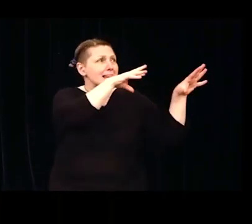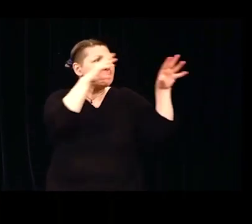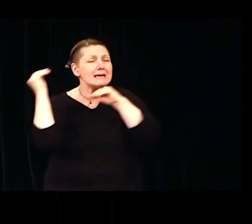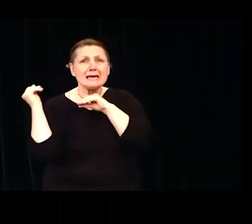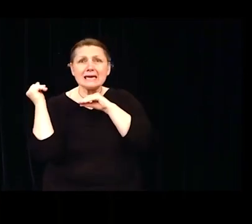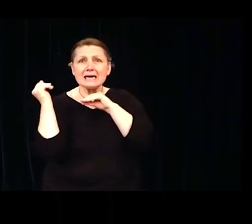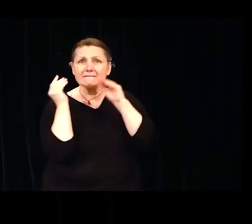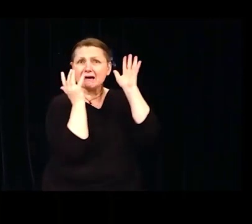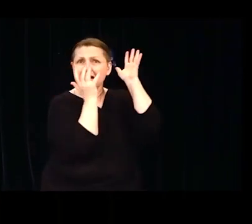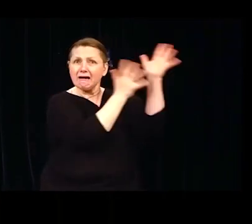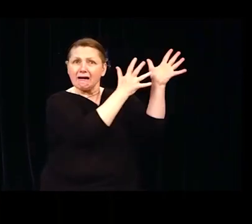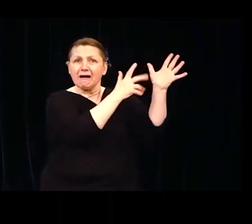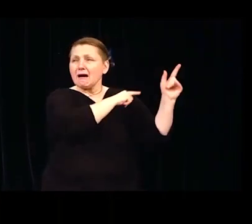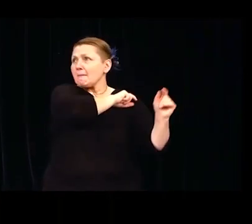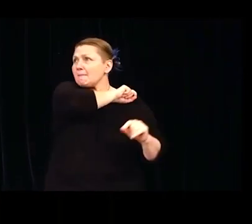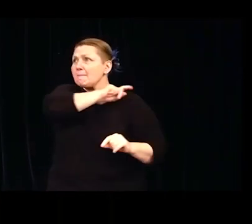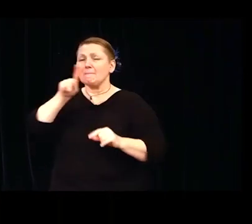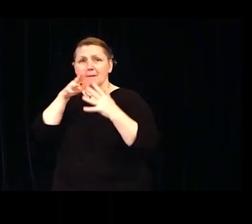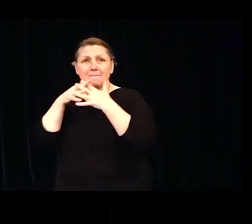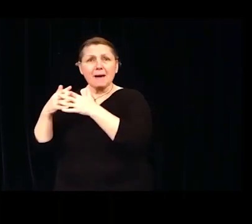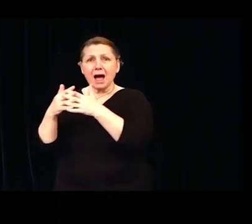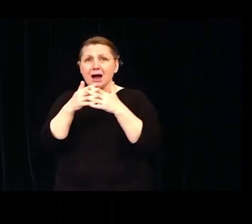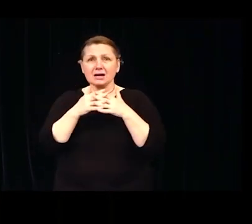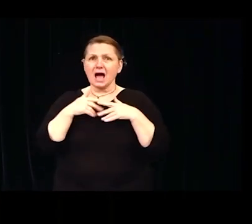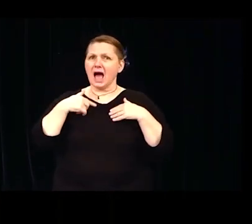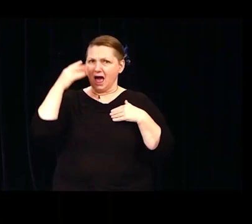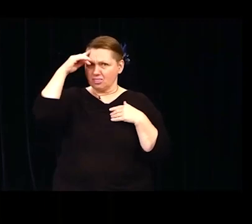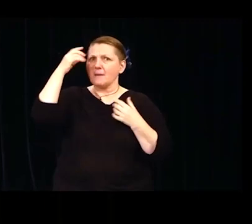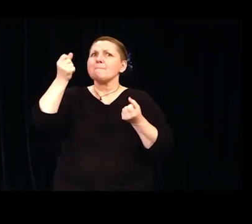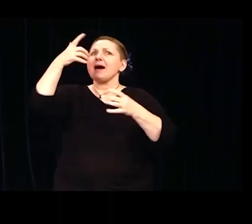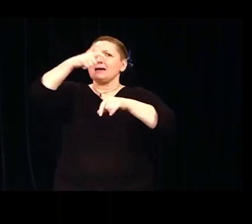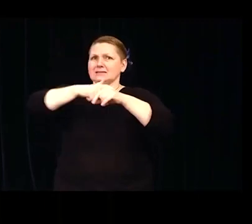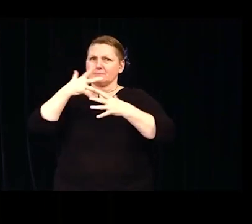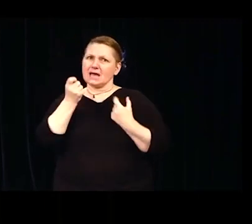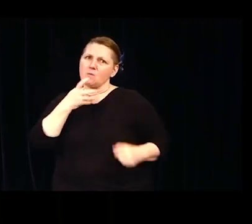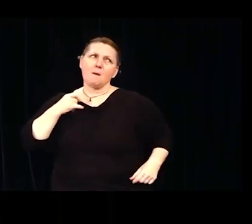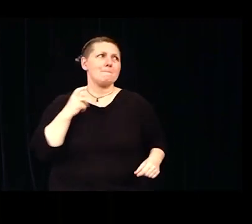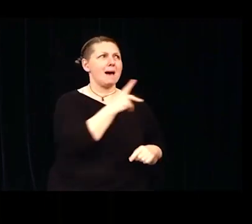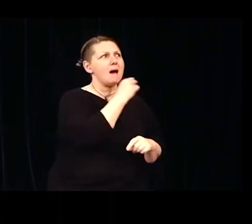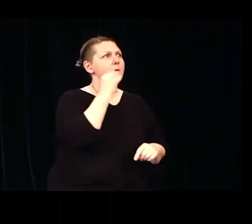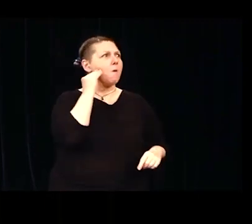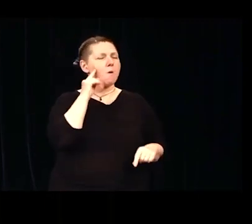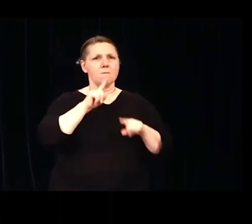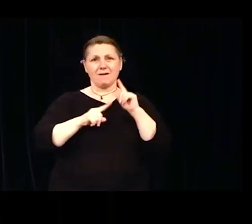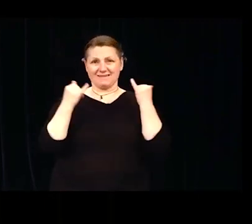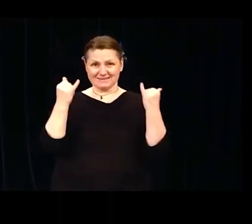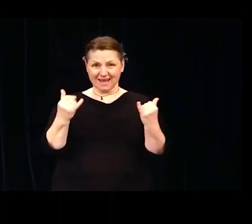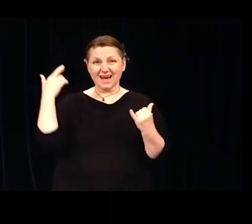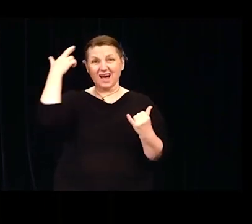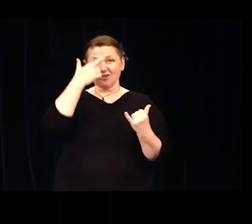and moving back many times, but now I know that all the hardships were worth it.